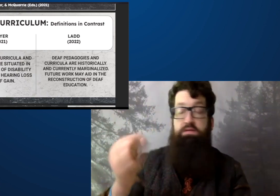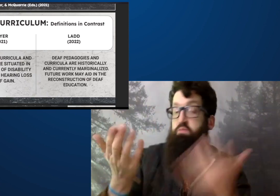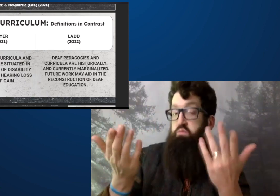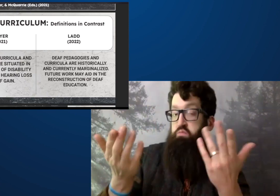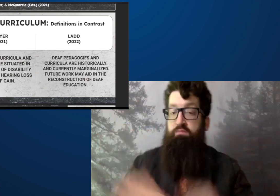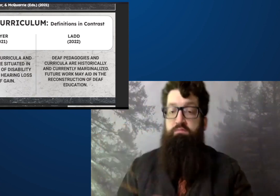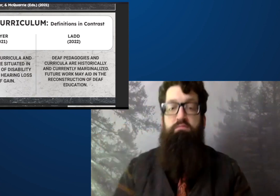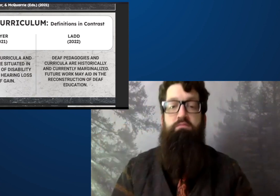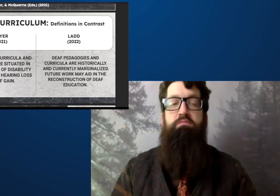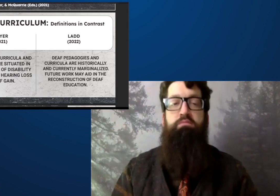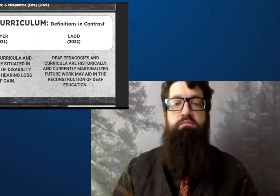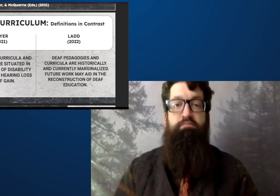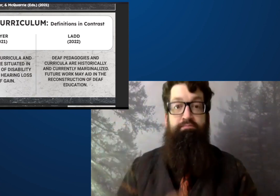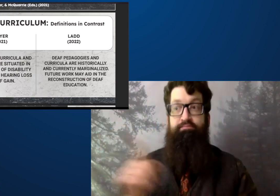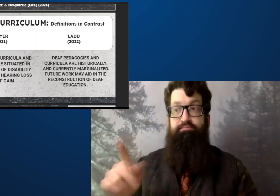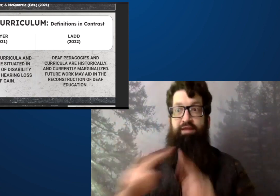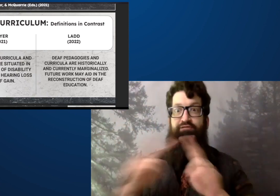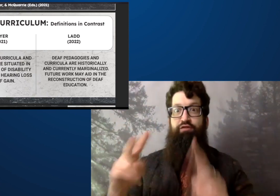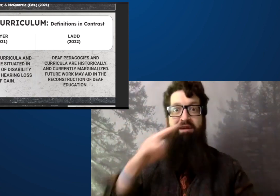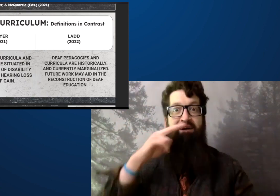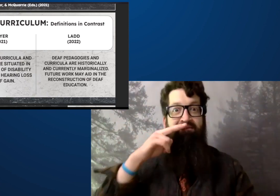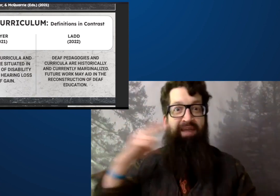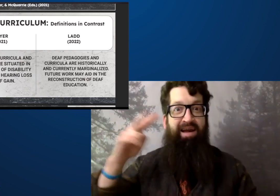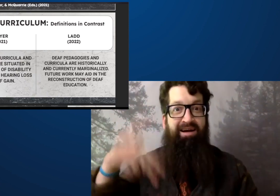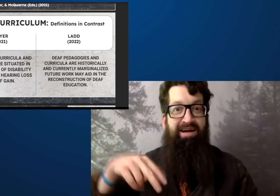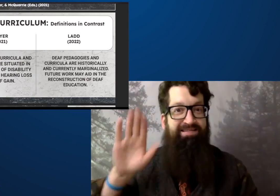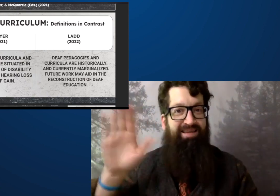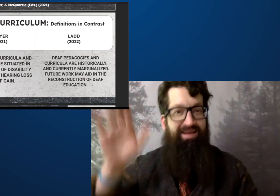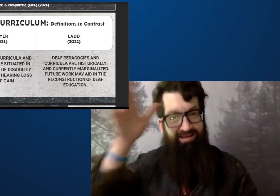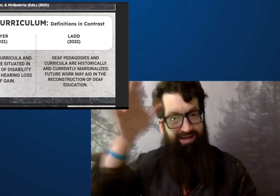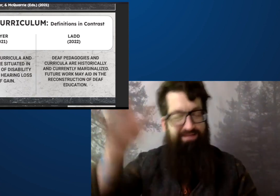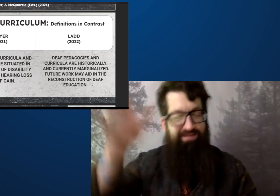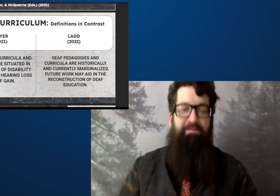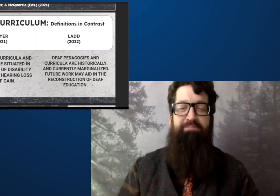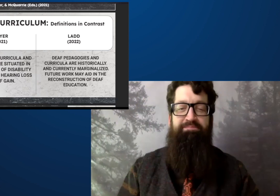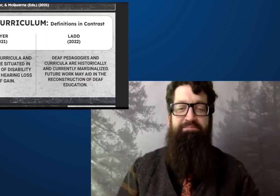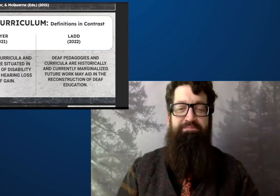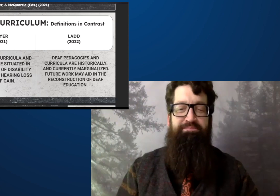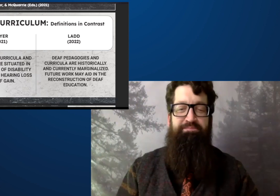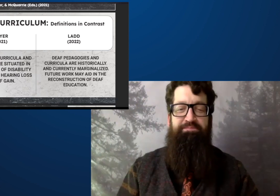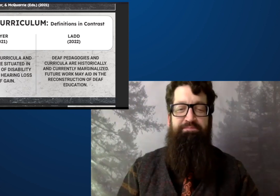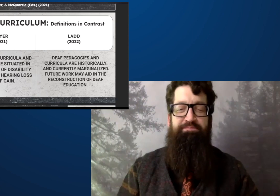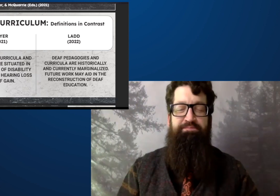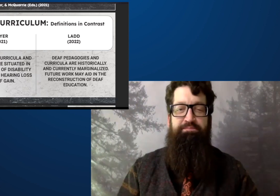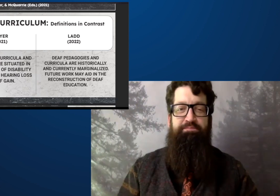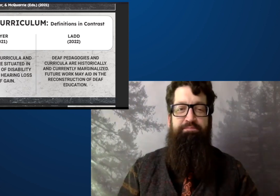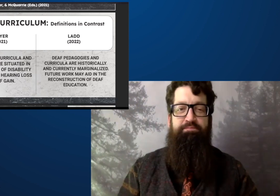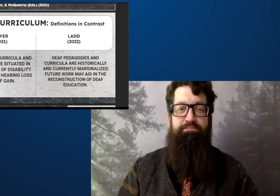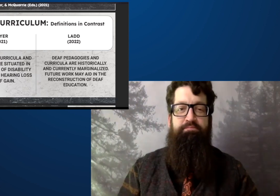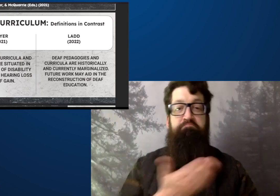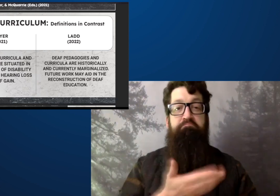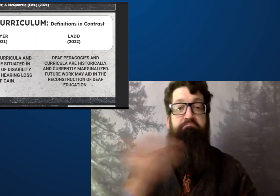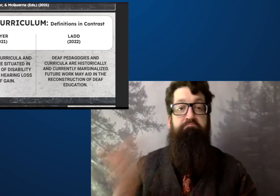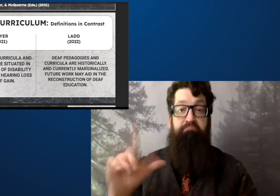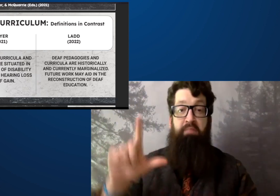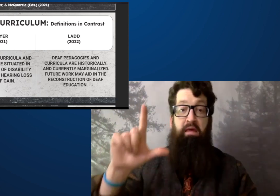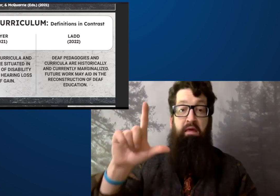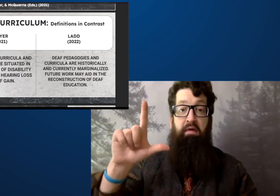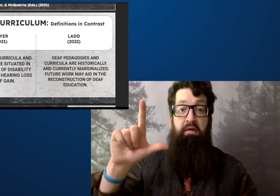it could be dialectics, as very vigotskian.